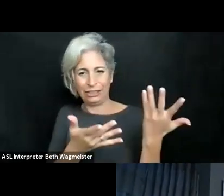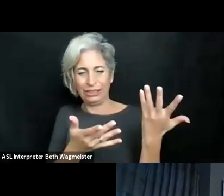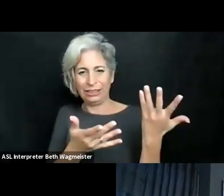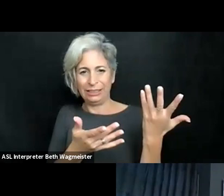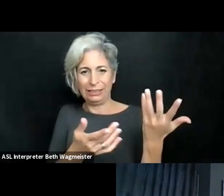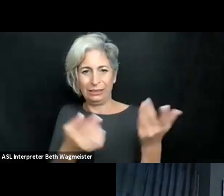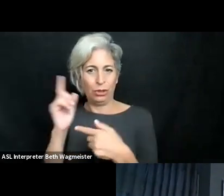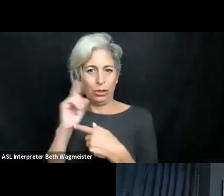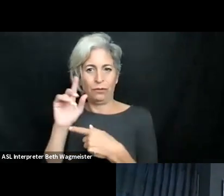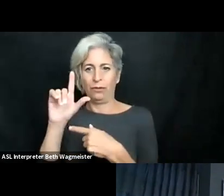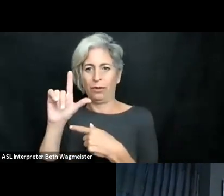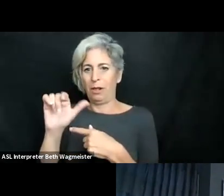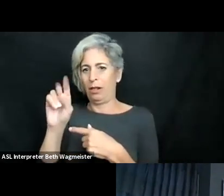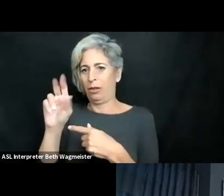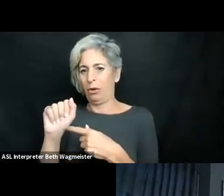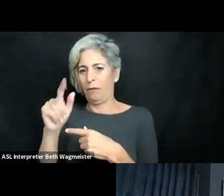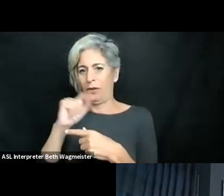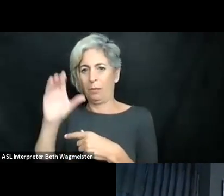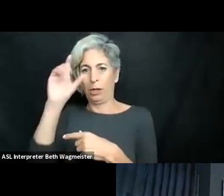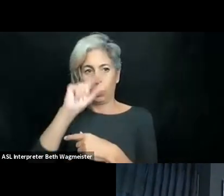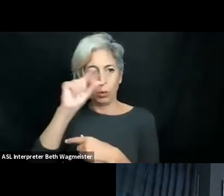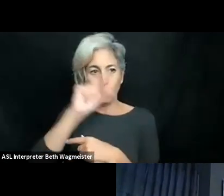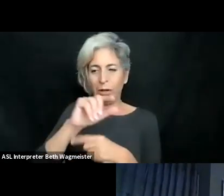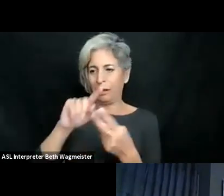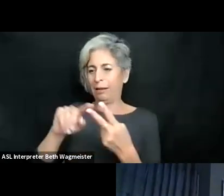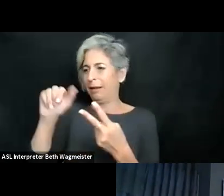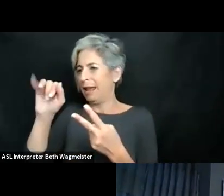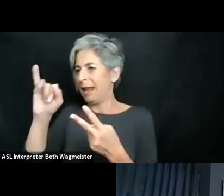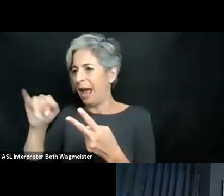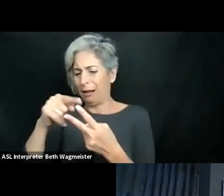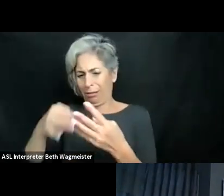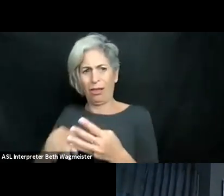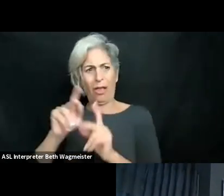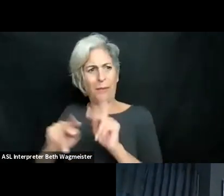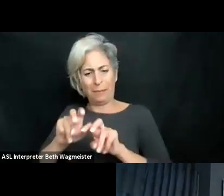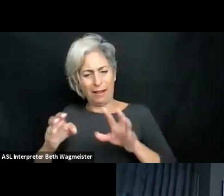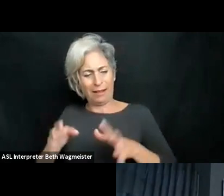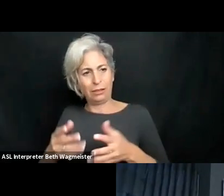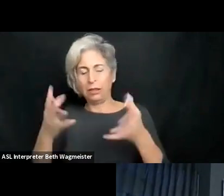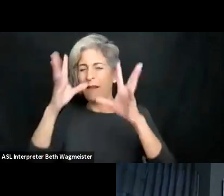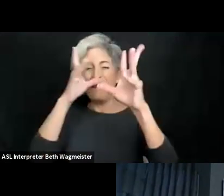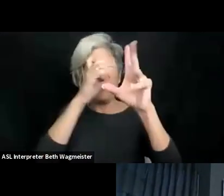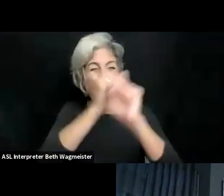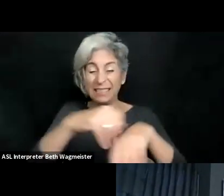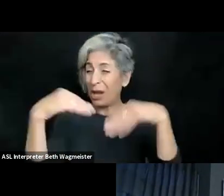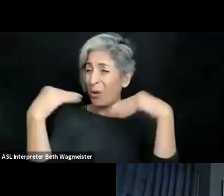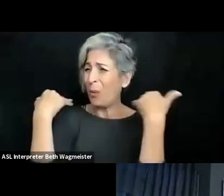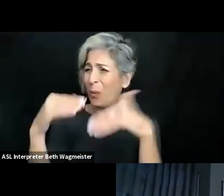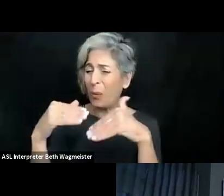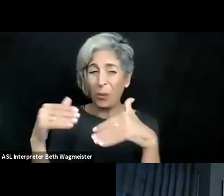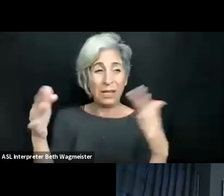and we can make use of these upcoming technologies as we just heard by Laura from Google, and others, and AI in the Global